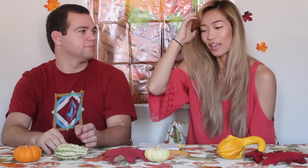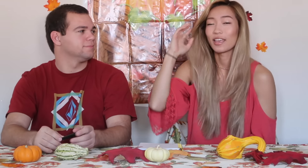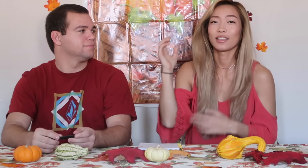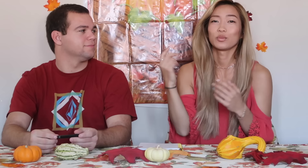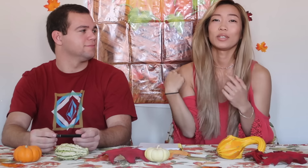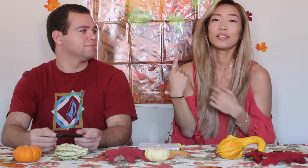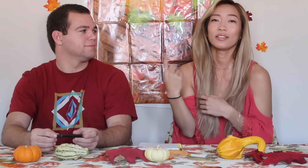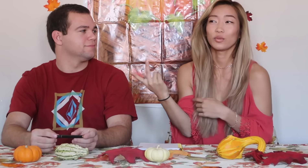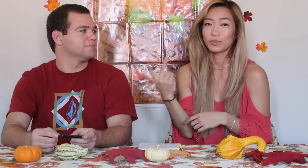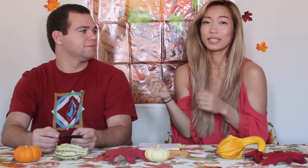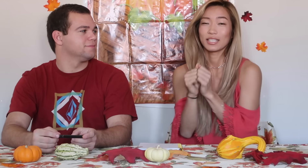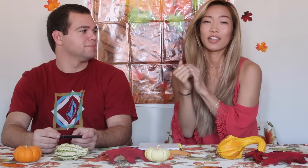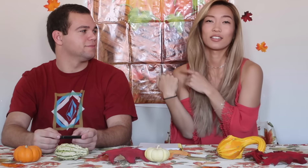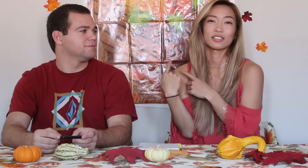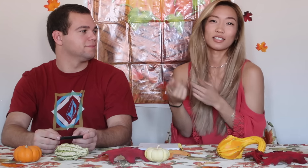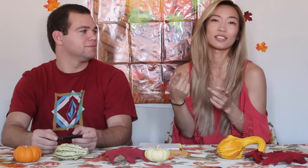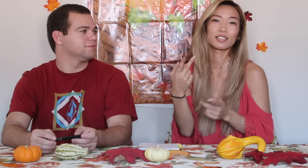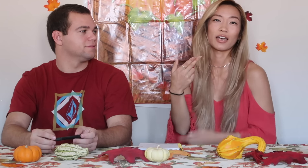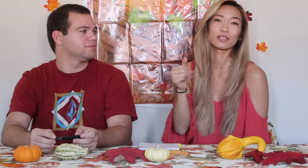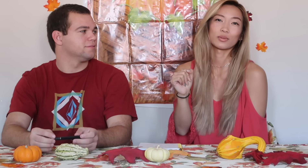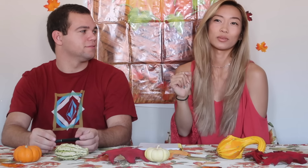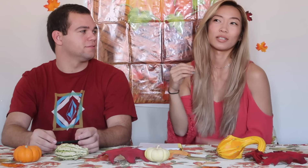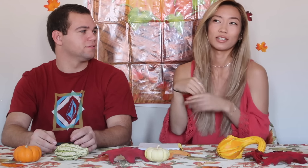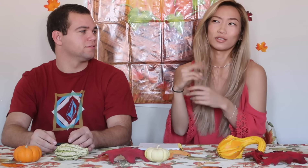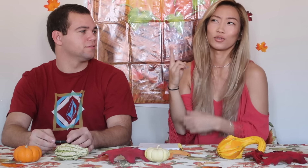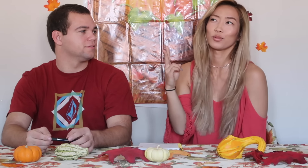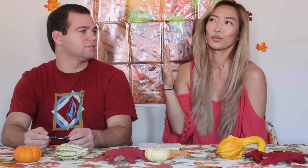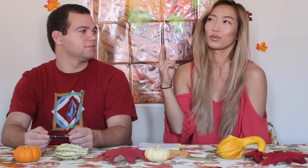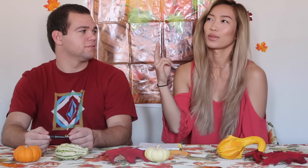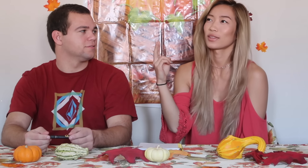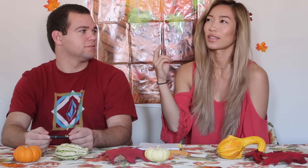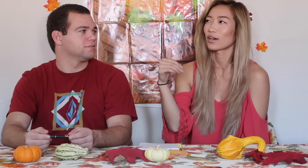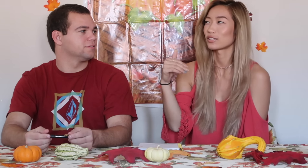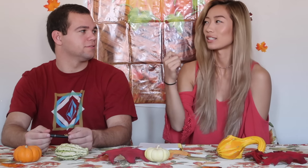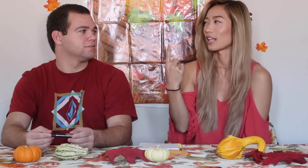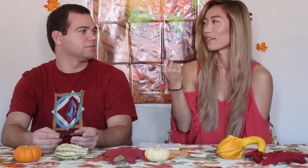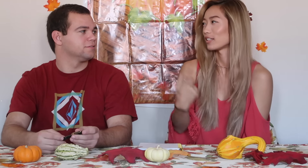And we've been together since high school in 2011.